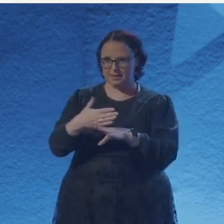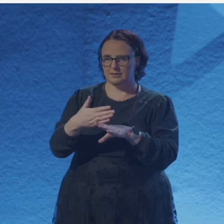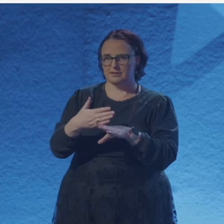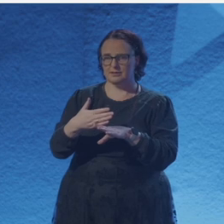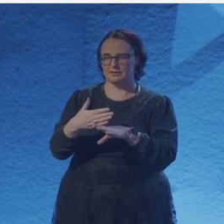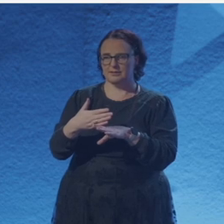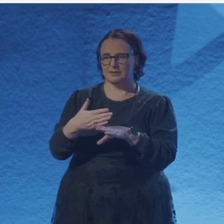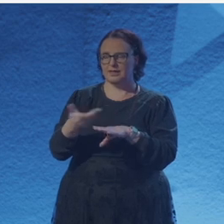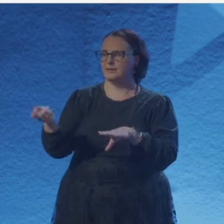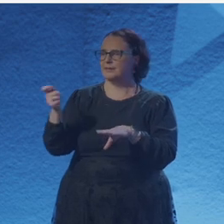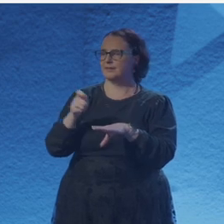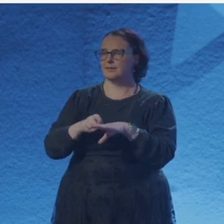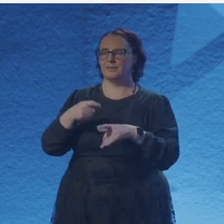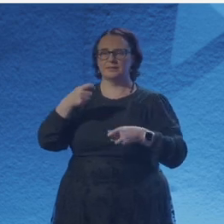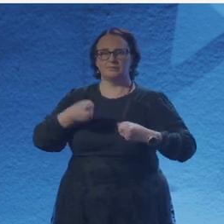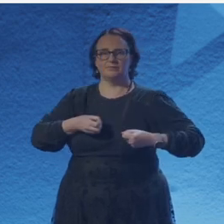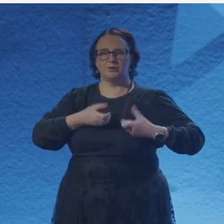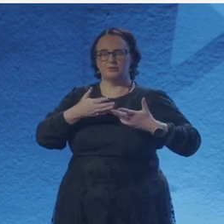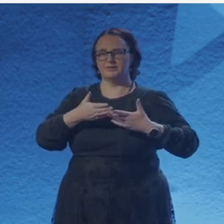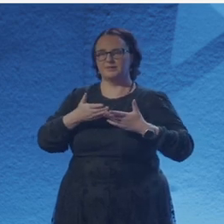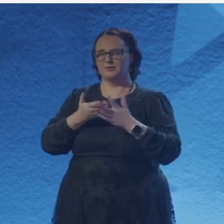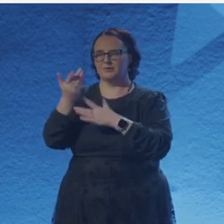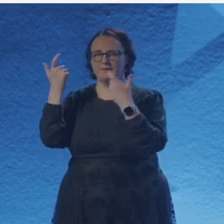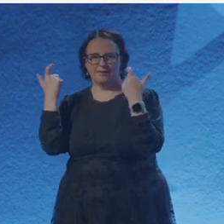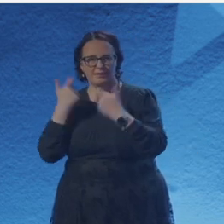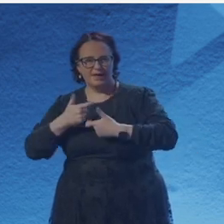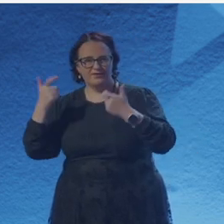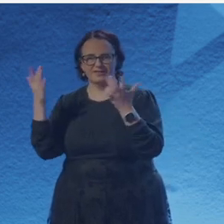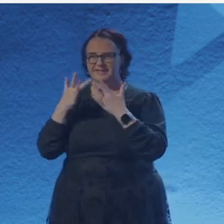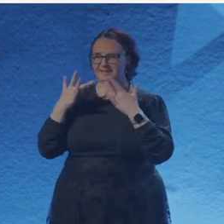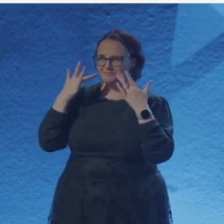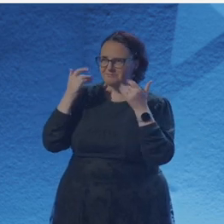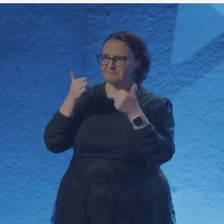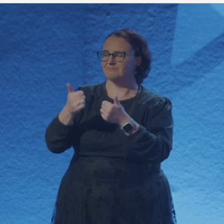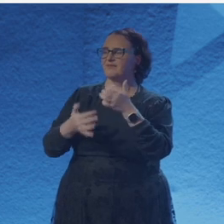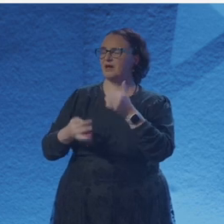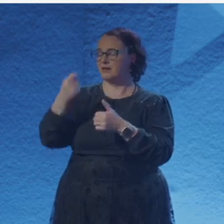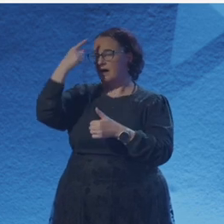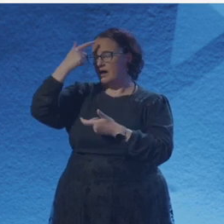to disperse the crowd of thoughts in which there is a hidden rhyme. Listen to the point in time you're in